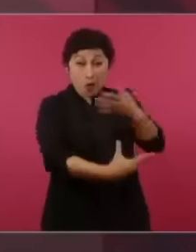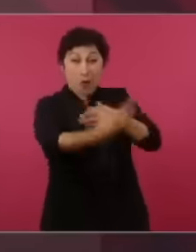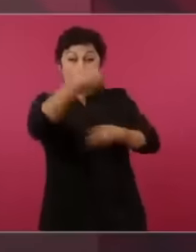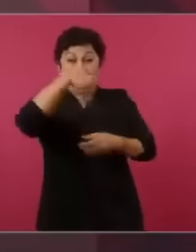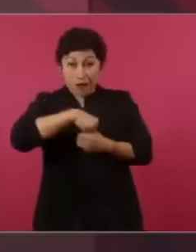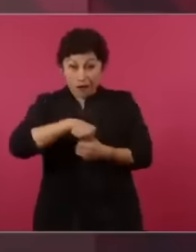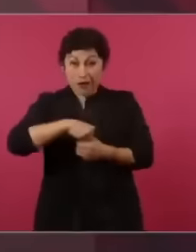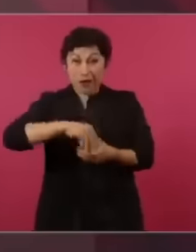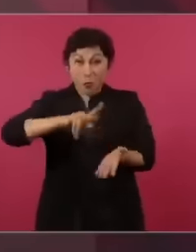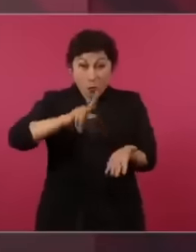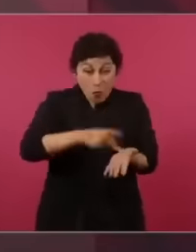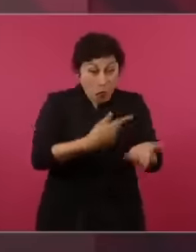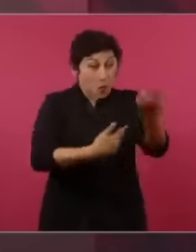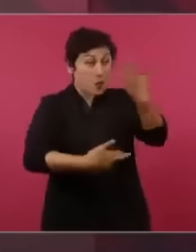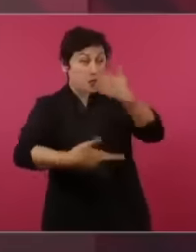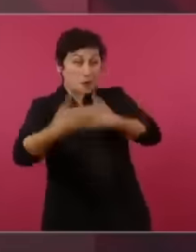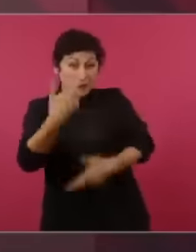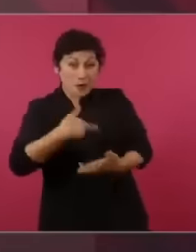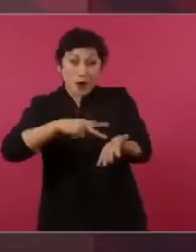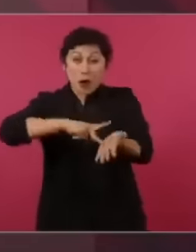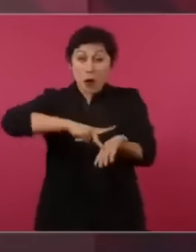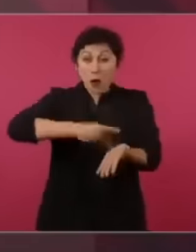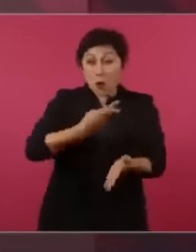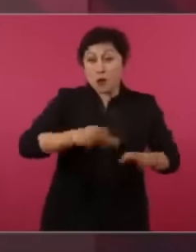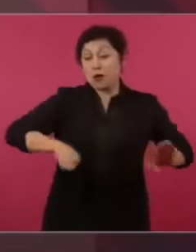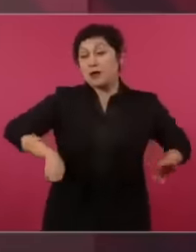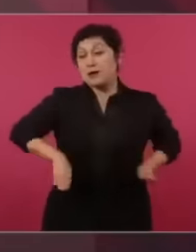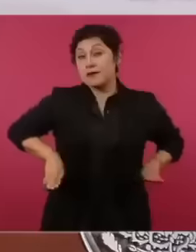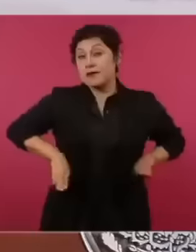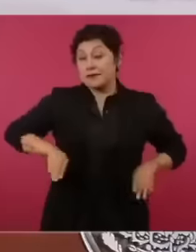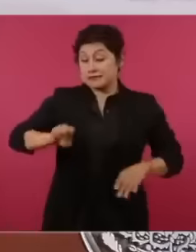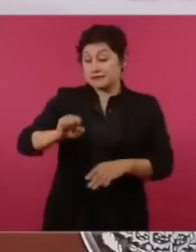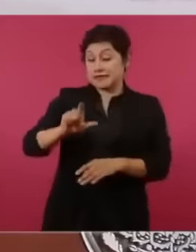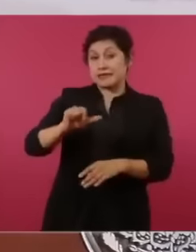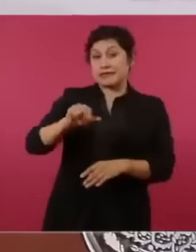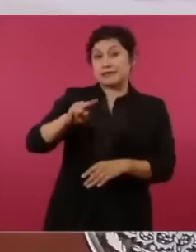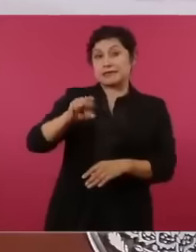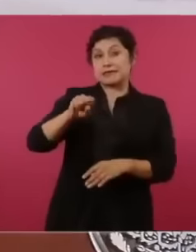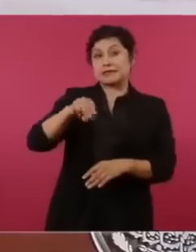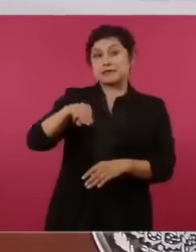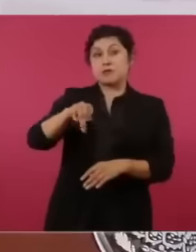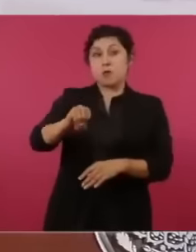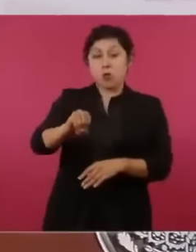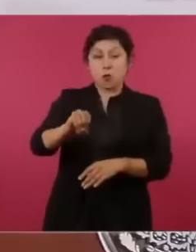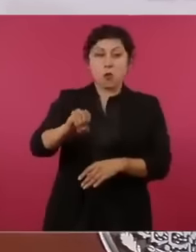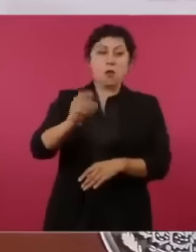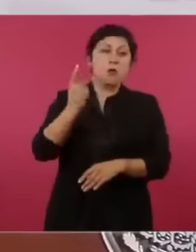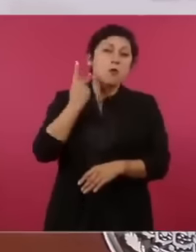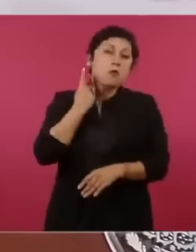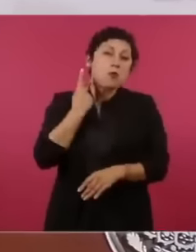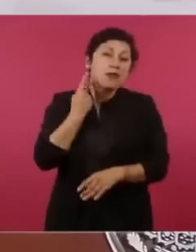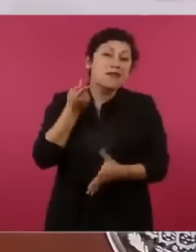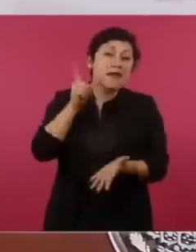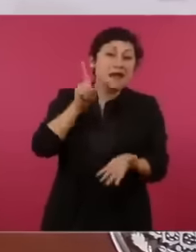a policy, there is no